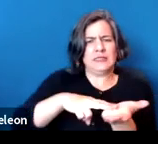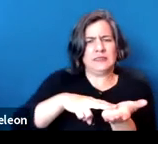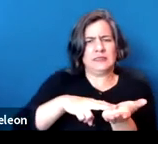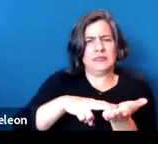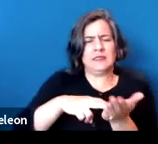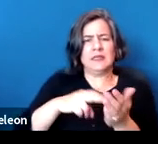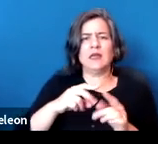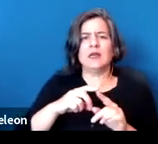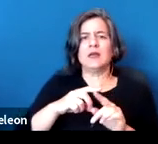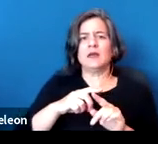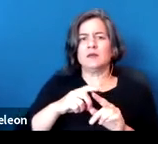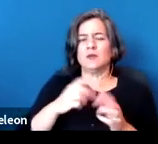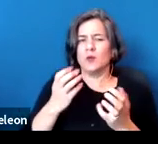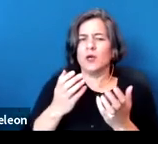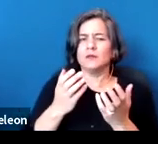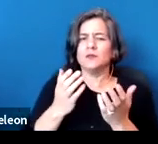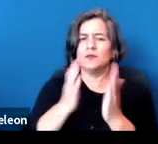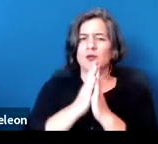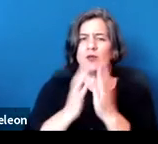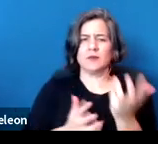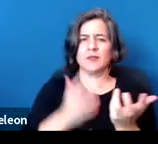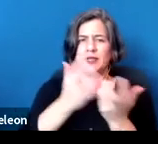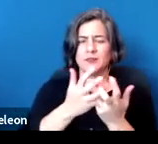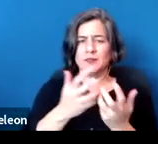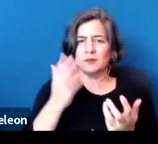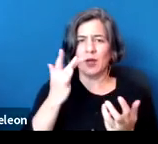to request an accommodation for in order to prevent an eviction.